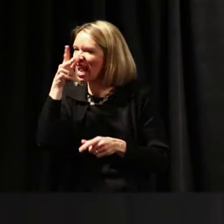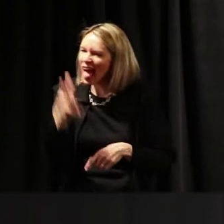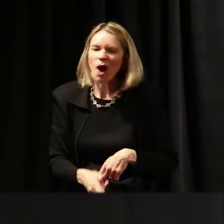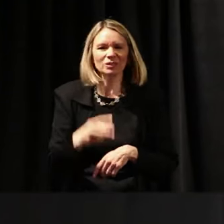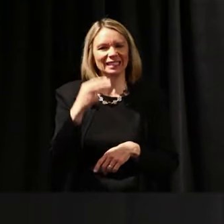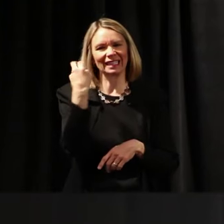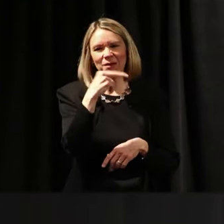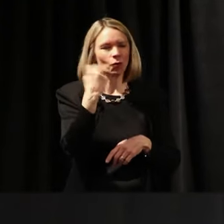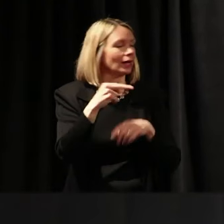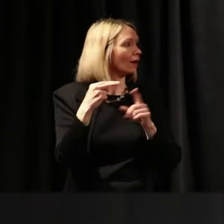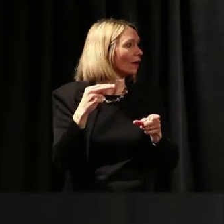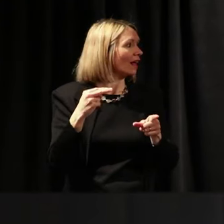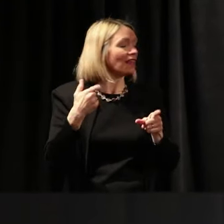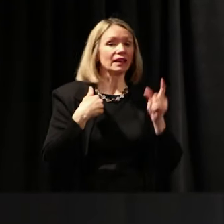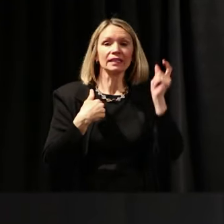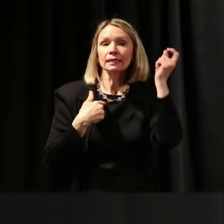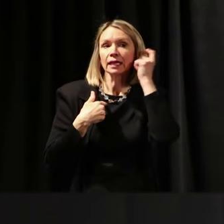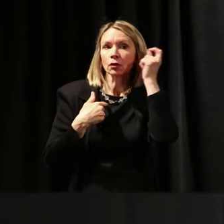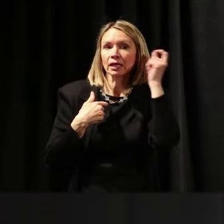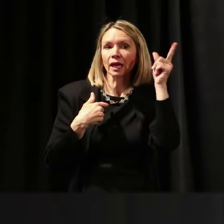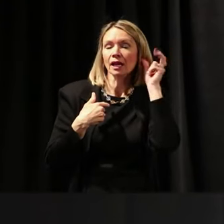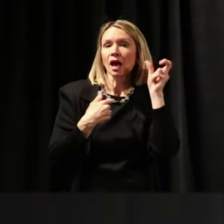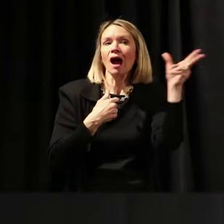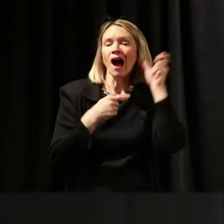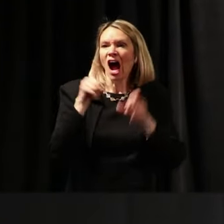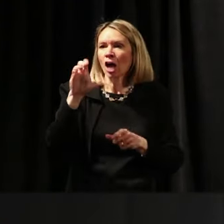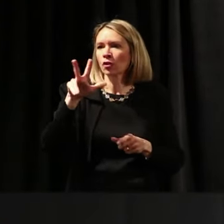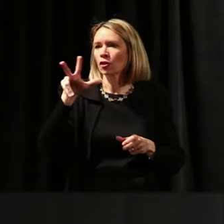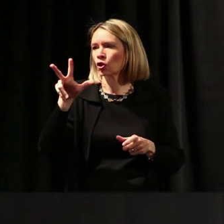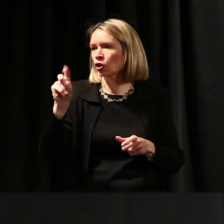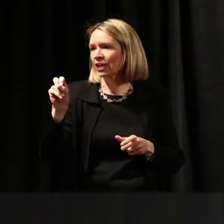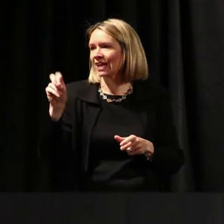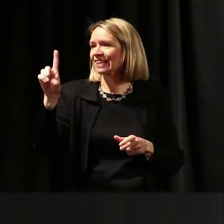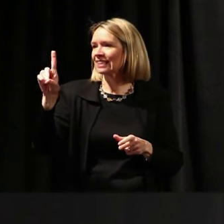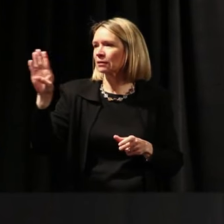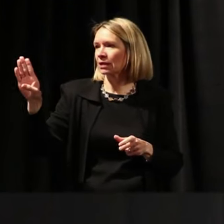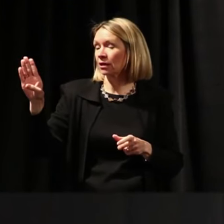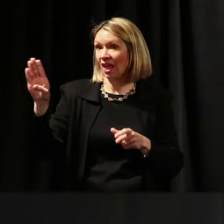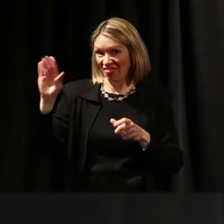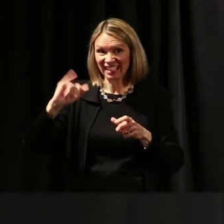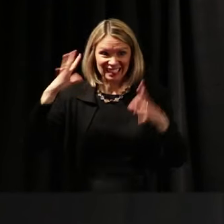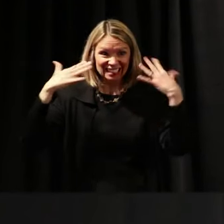into my head 130 decibels. That means it's the sound of like a jet plane.